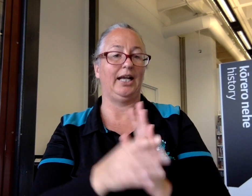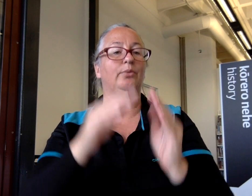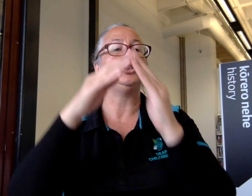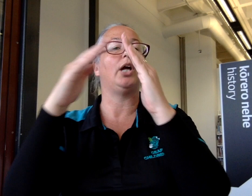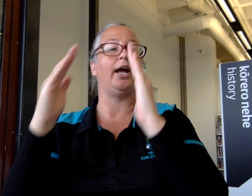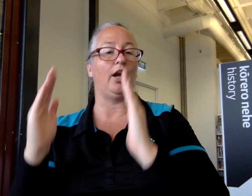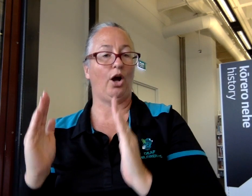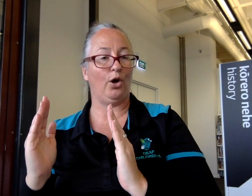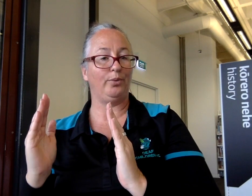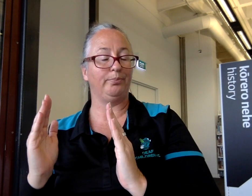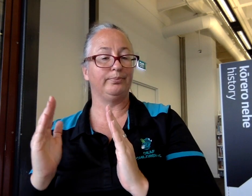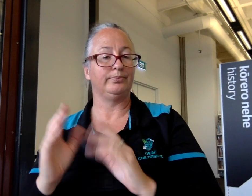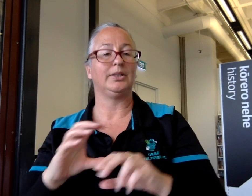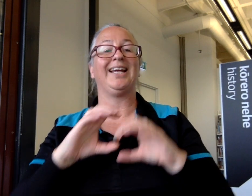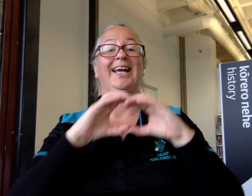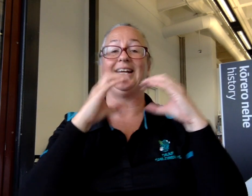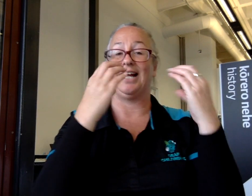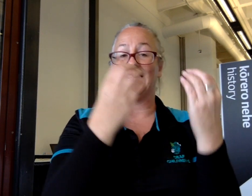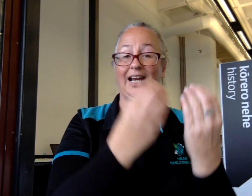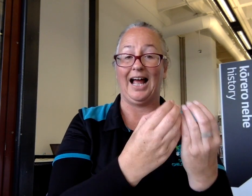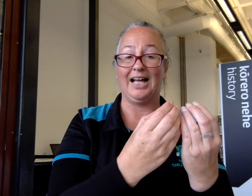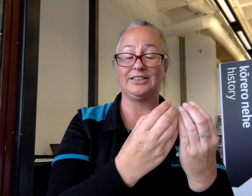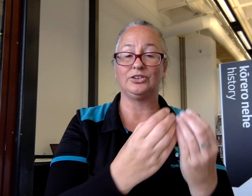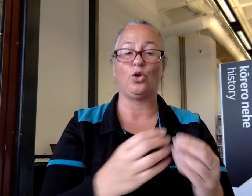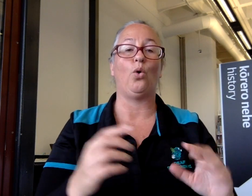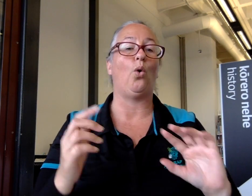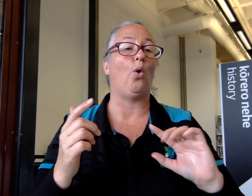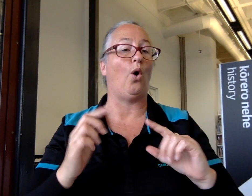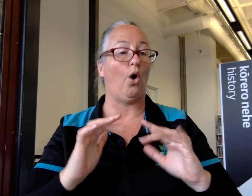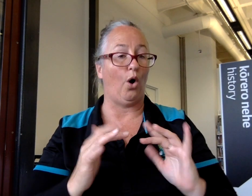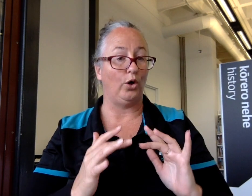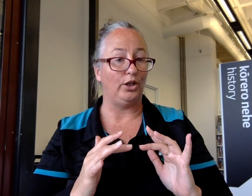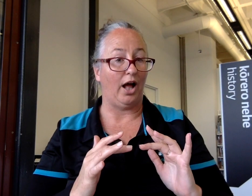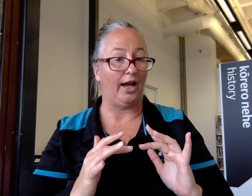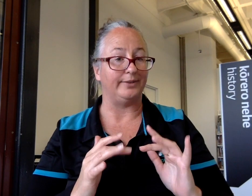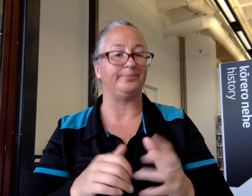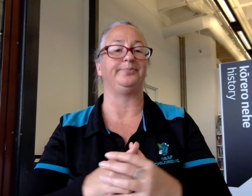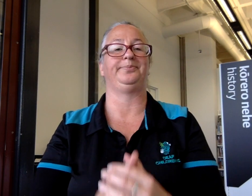at home, in class or online.